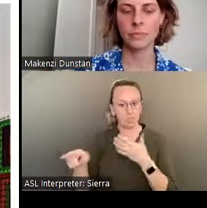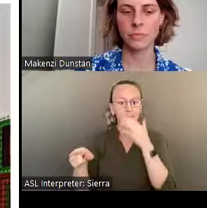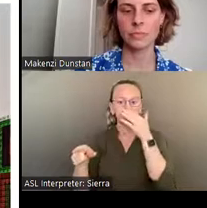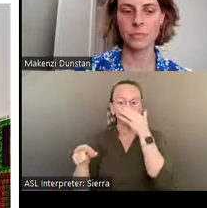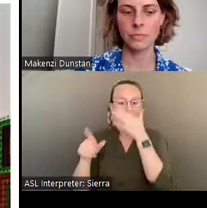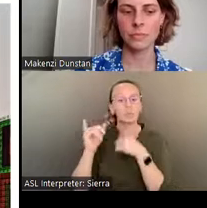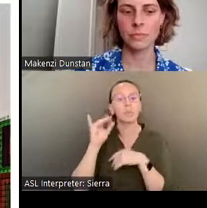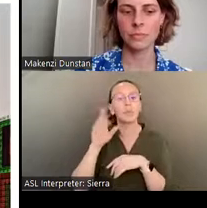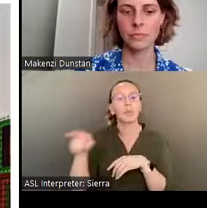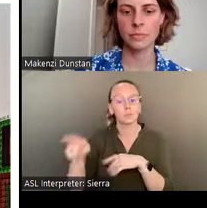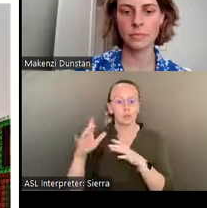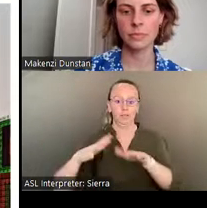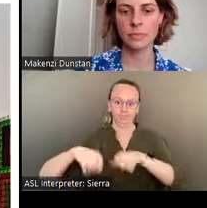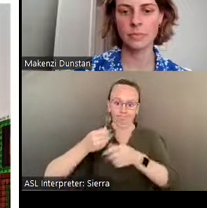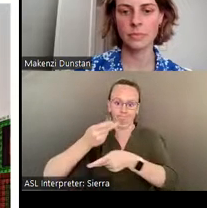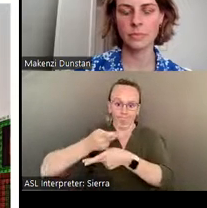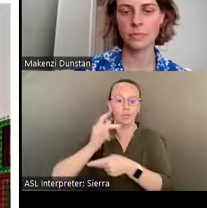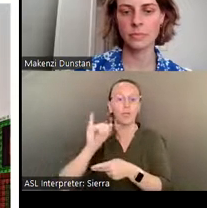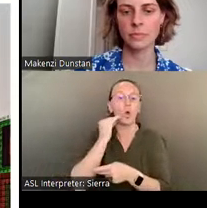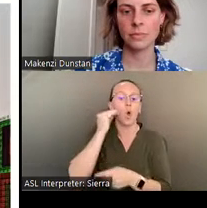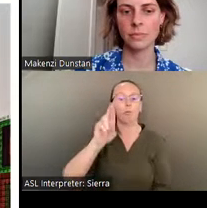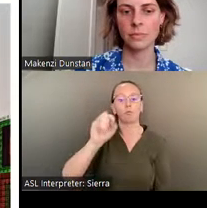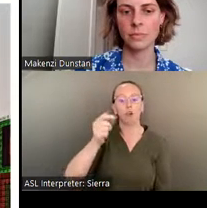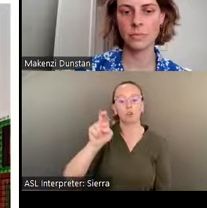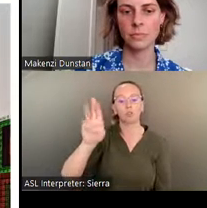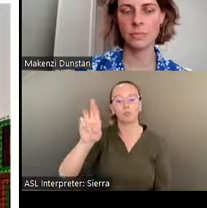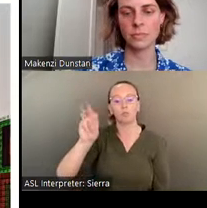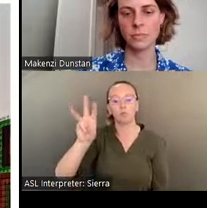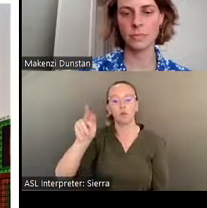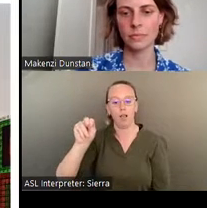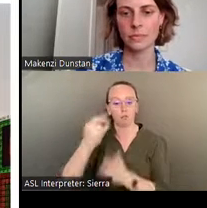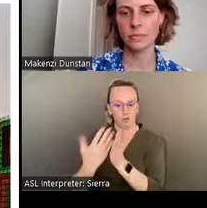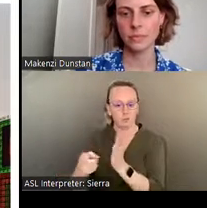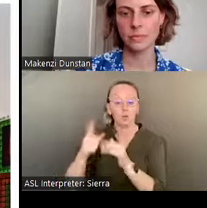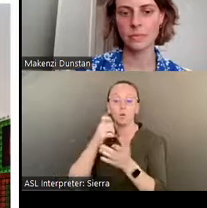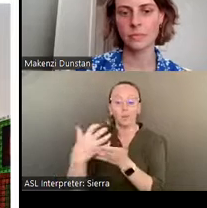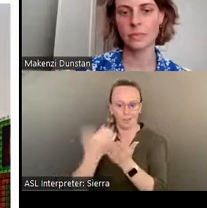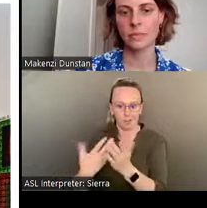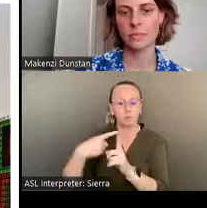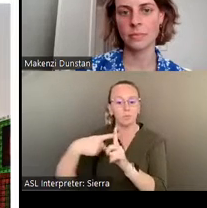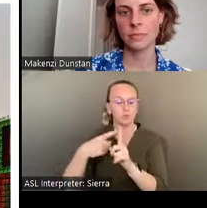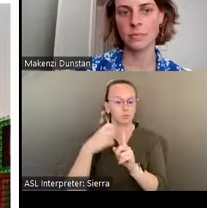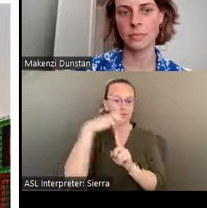Roger Brown, who himself had been a collector of- and championed for- self-taught artists.